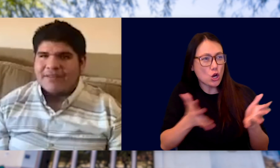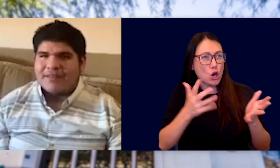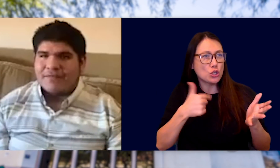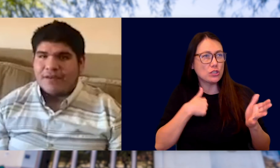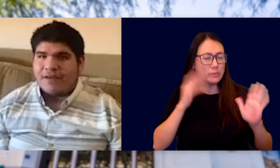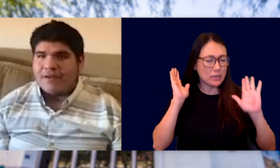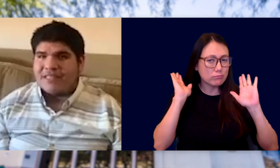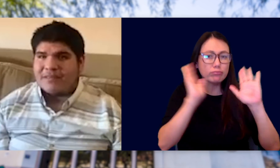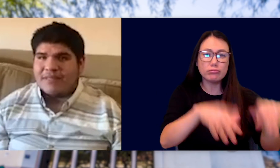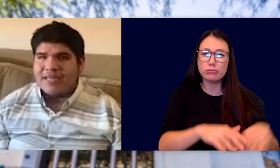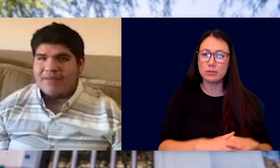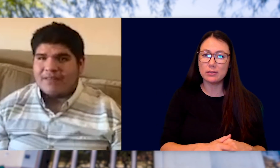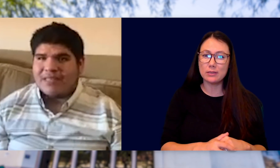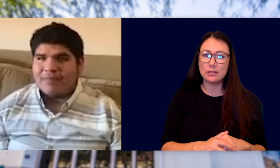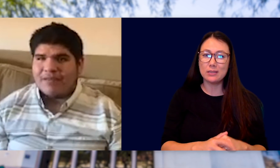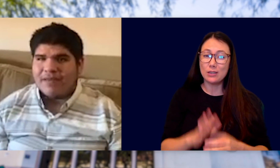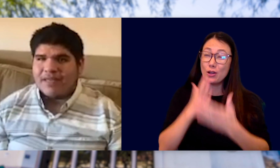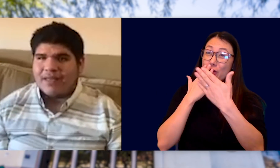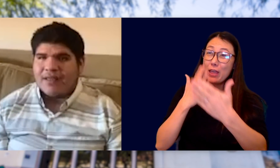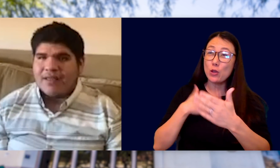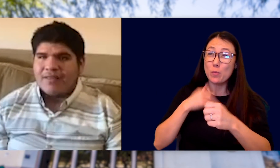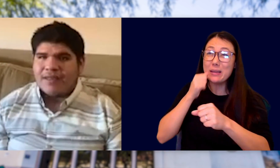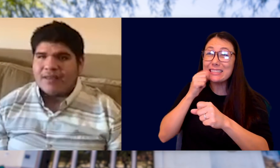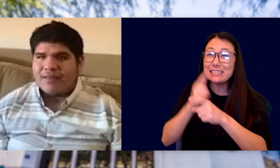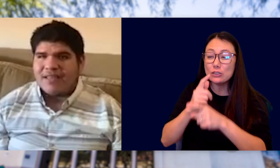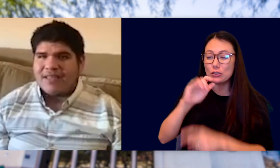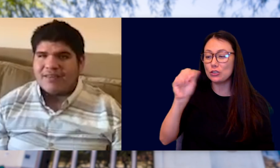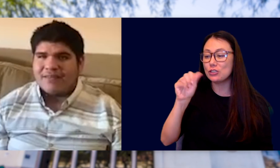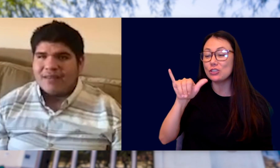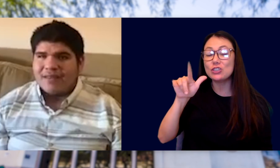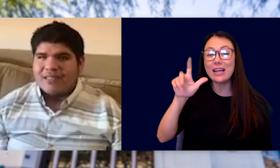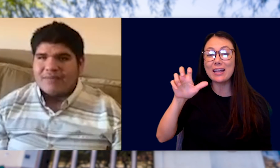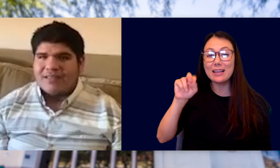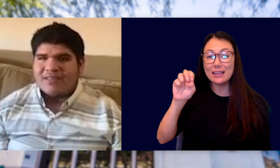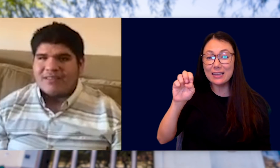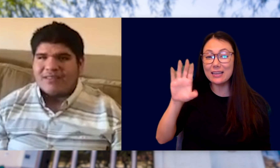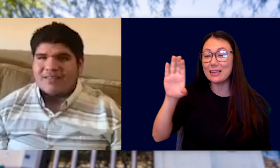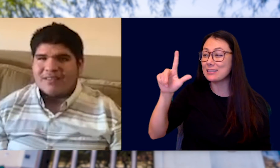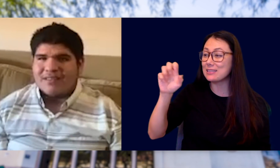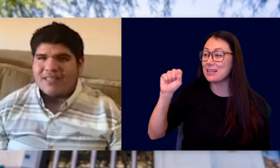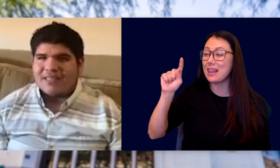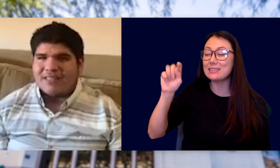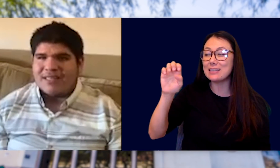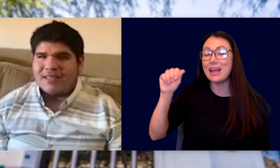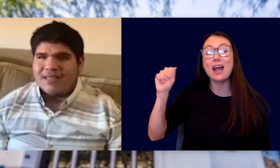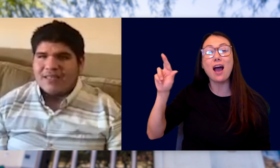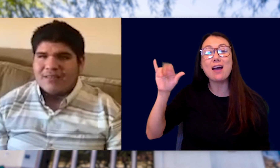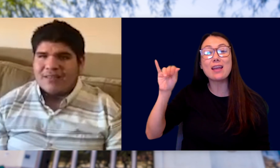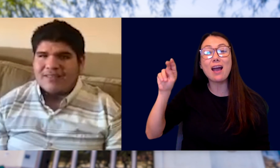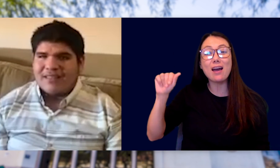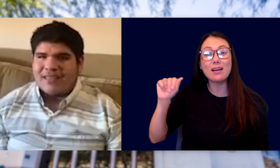AND FOR ENCOURAGING ME EVERY STEP OF THE WAY. THANK YOU TO MY SISTERS, JAYLENE, CELESTE